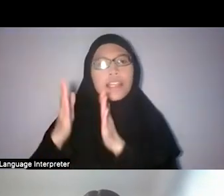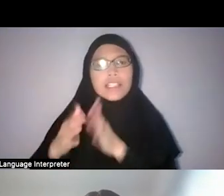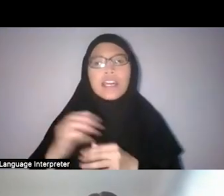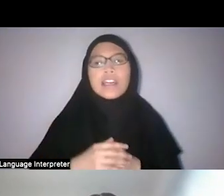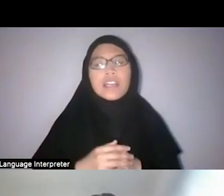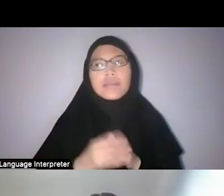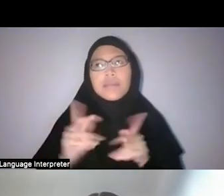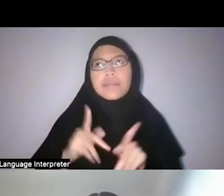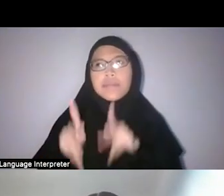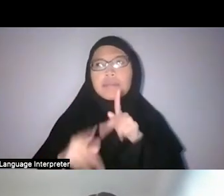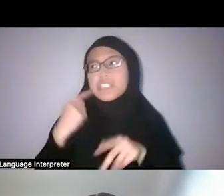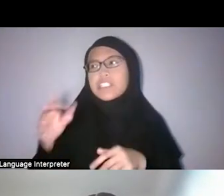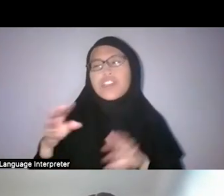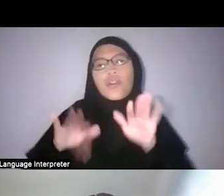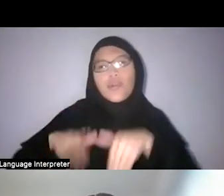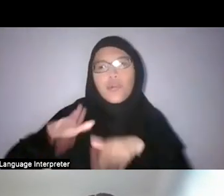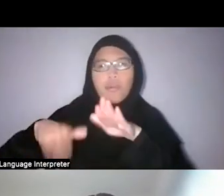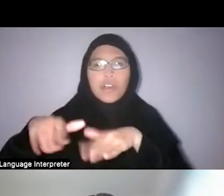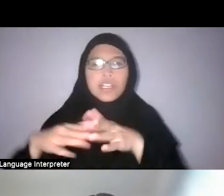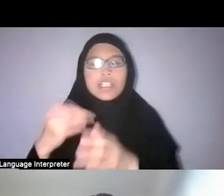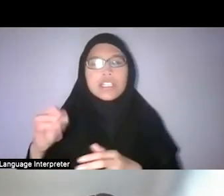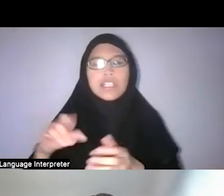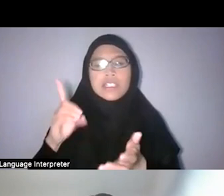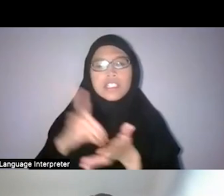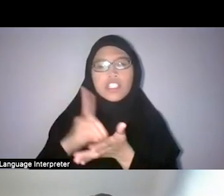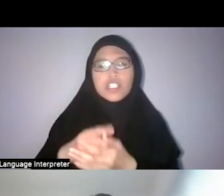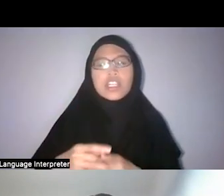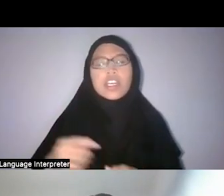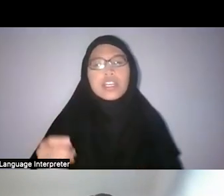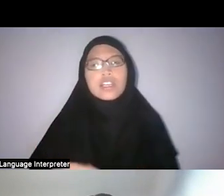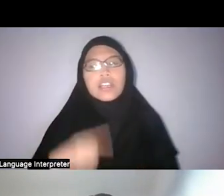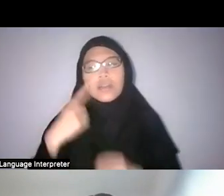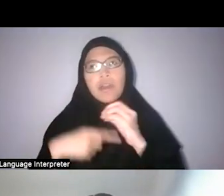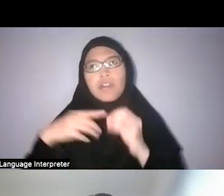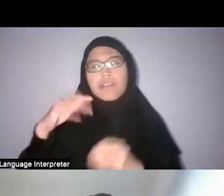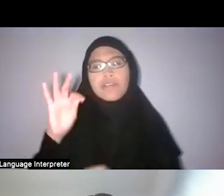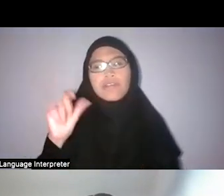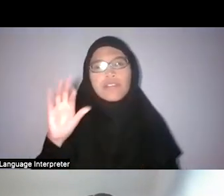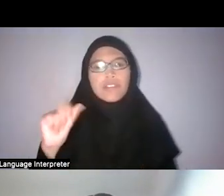He was actually planning to complete a dictionary which was unfortunately unfinished